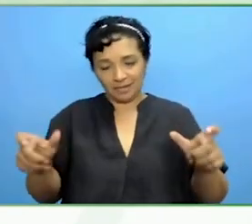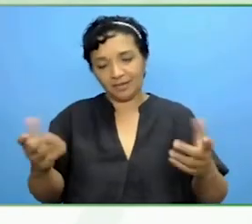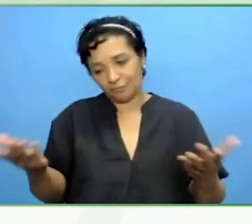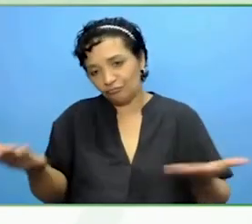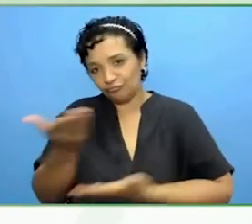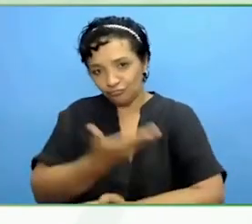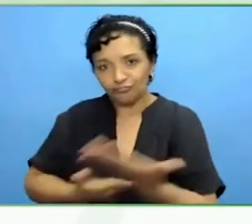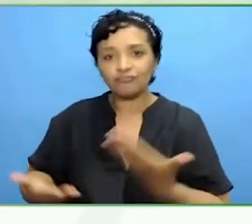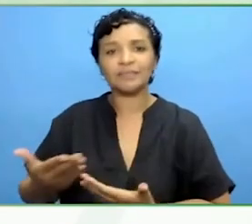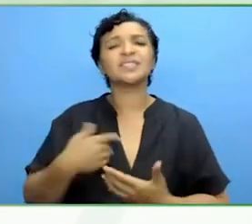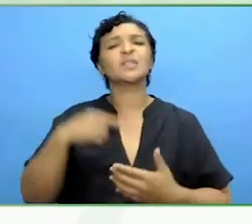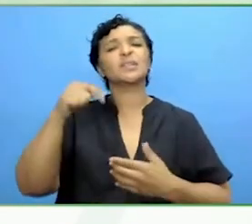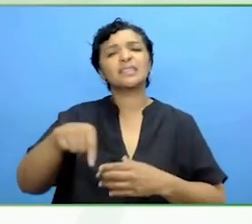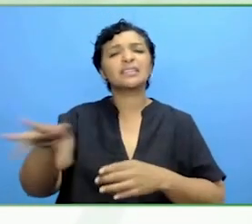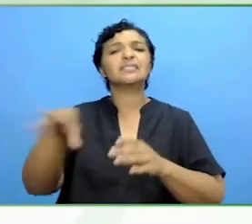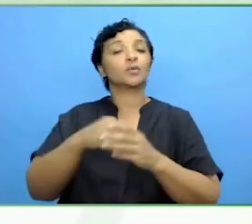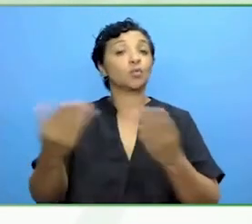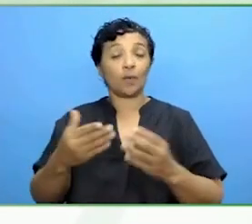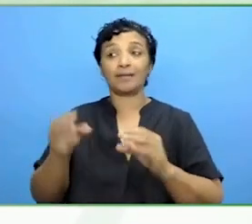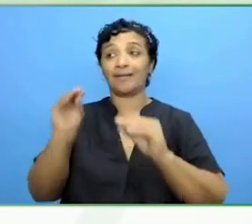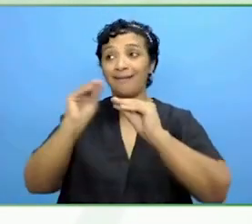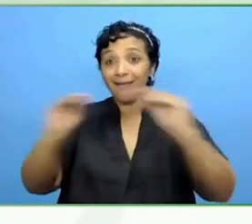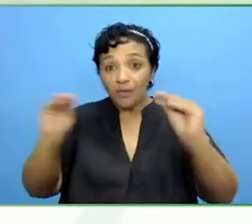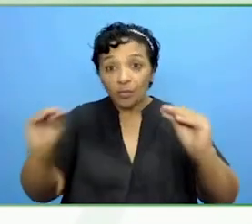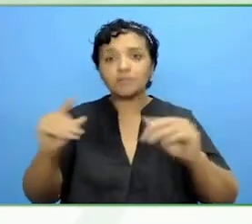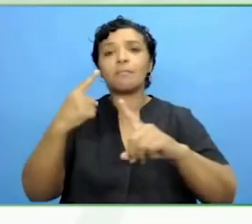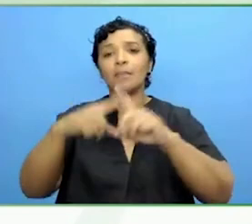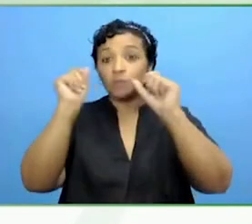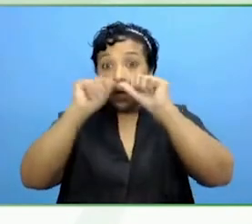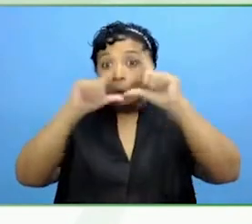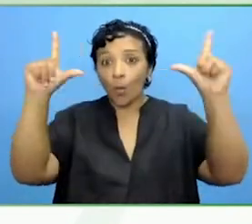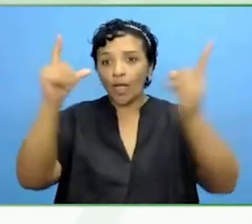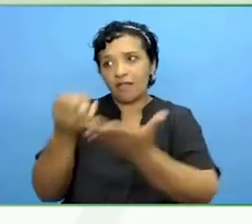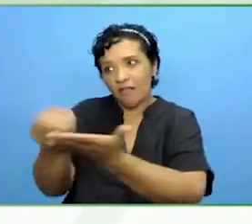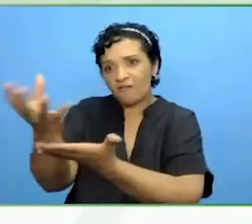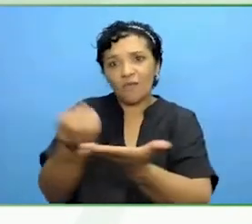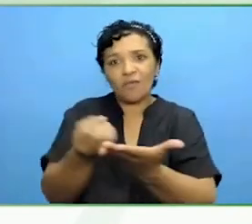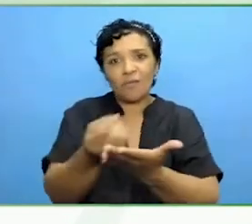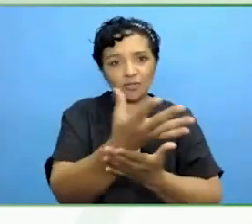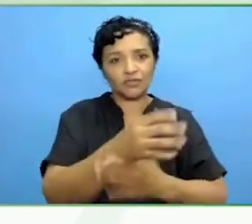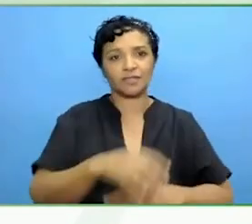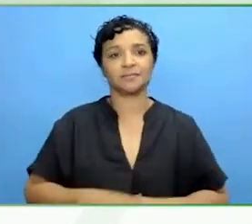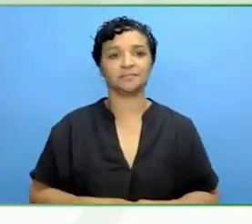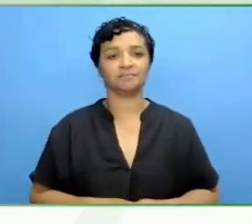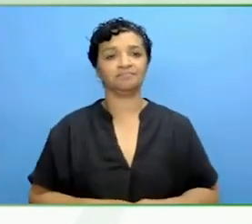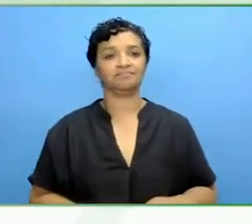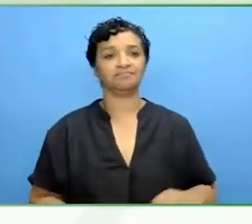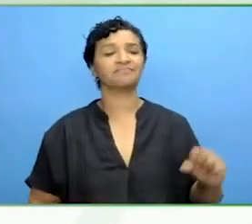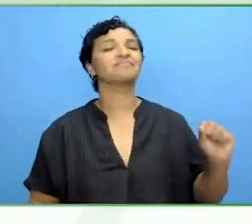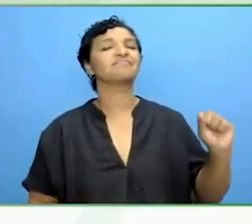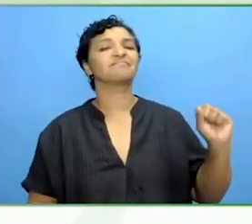the education and awareness we are trying to build. That is a journey and I am so appreciative and it's making me